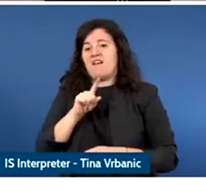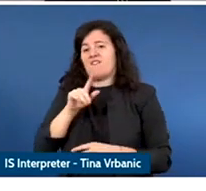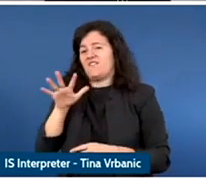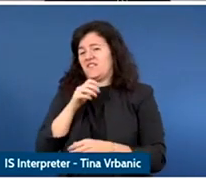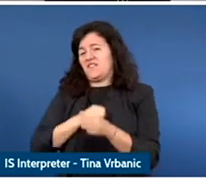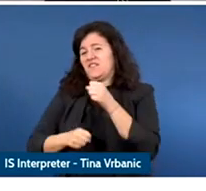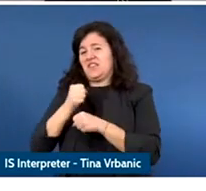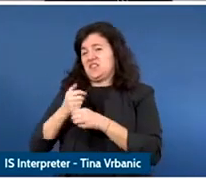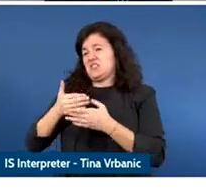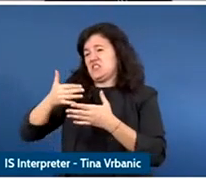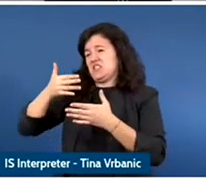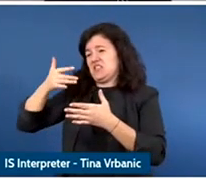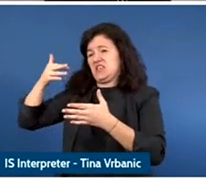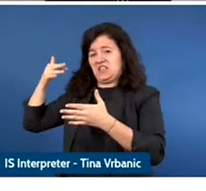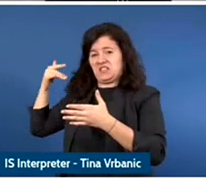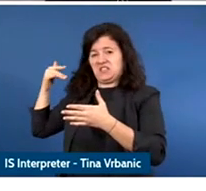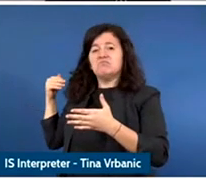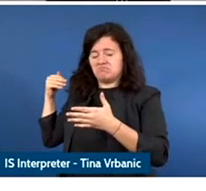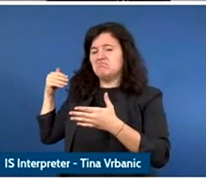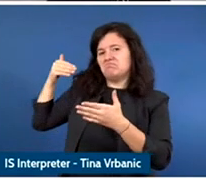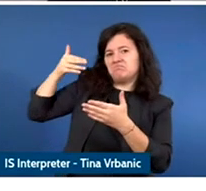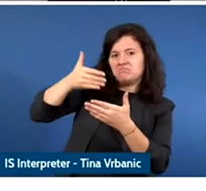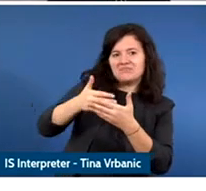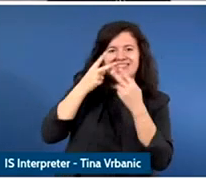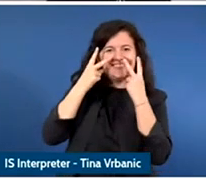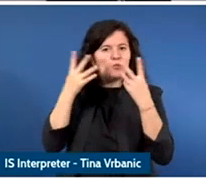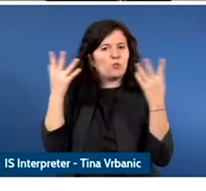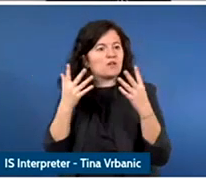digital media spaces, of course, that young people are learning in different